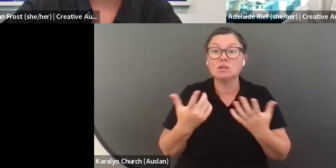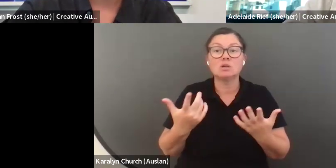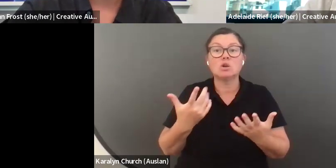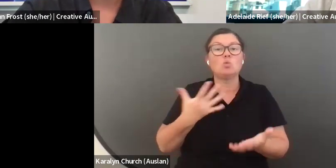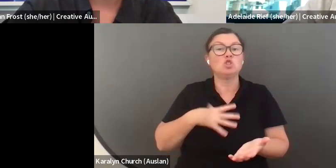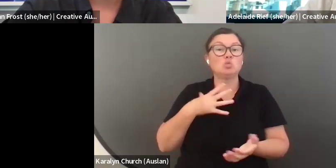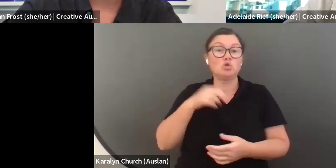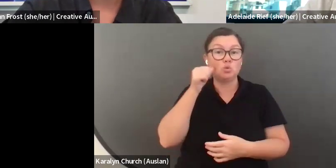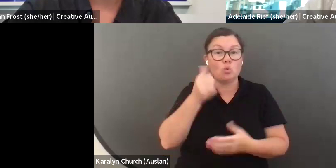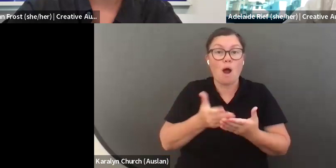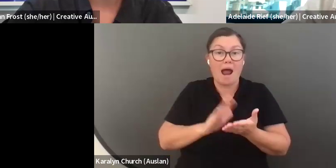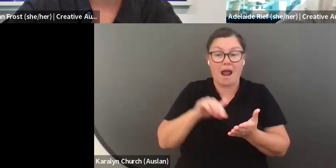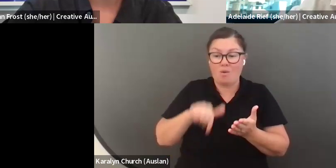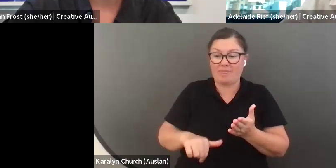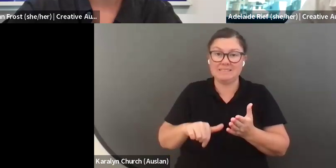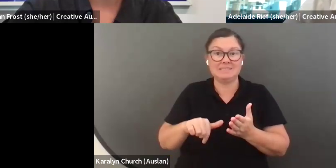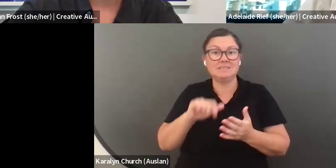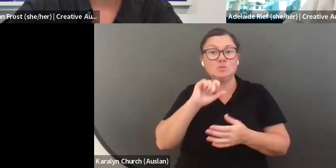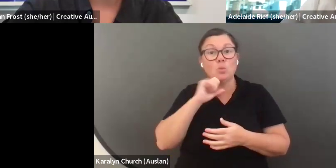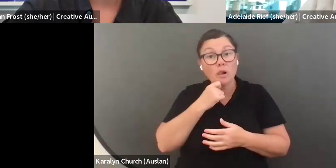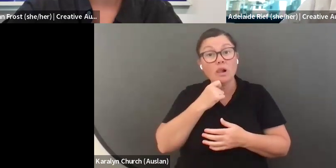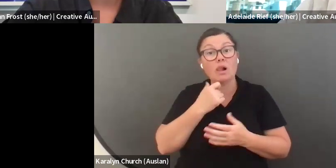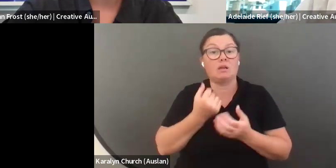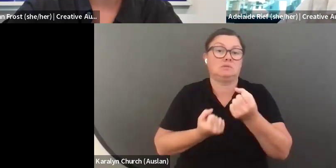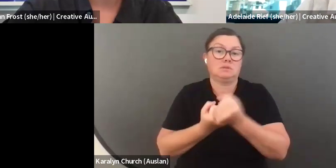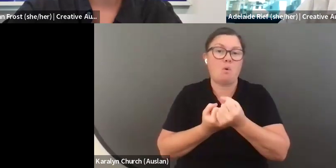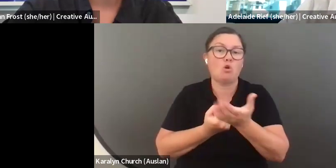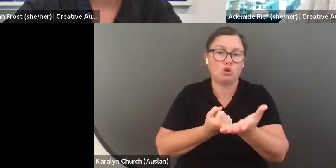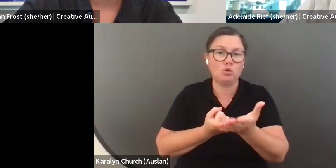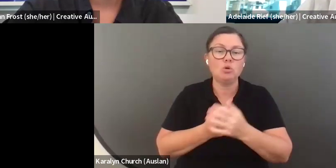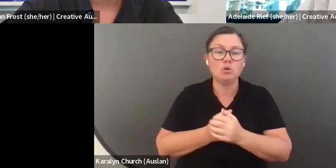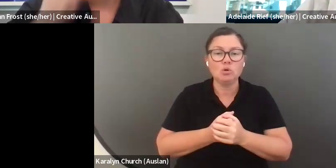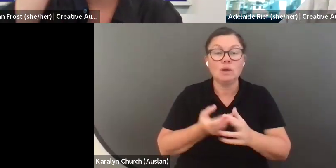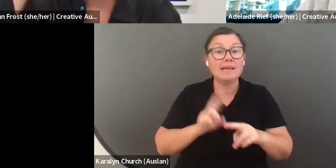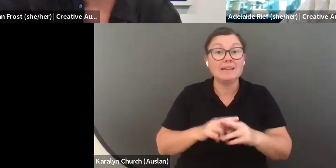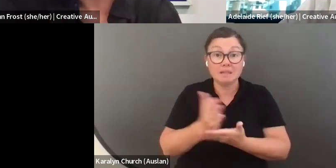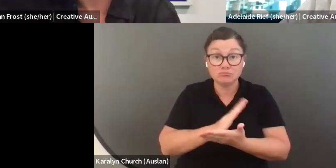the application form to explain why. It does not need to be a really long note. You don't need to